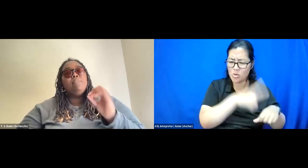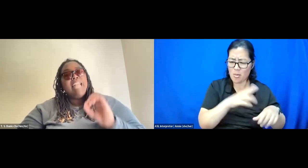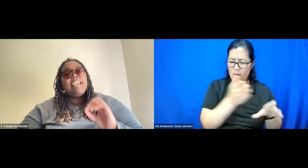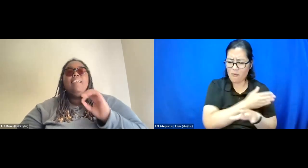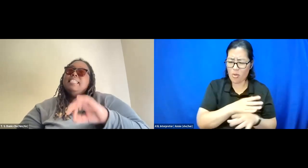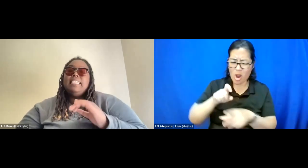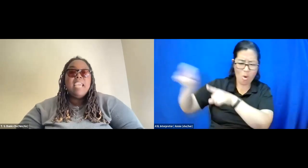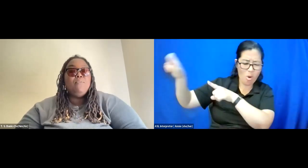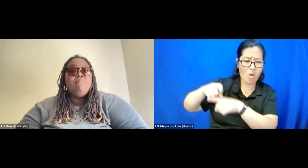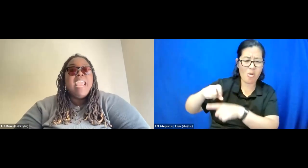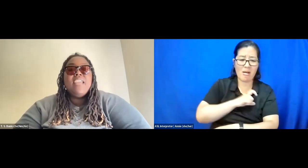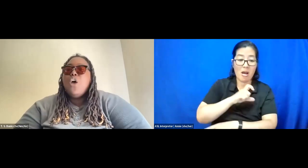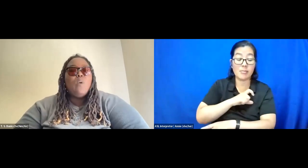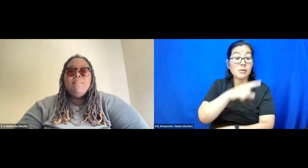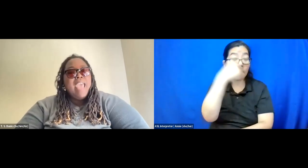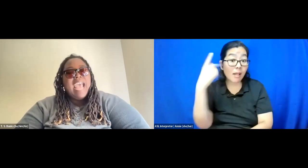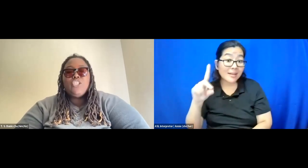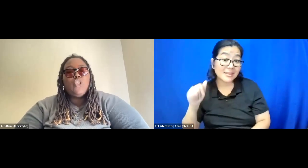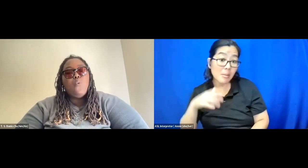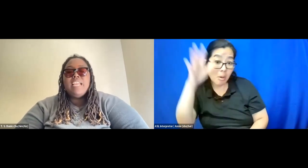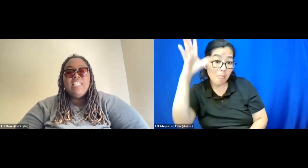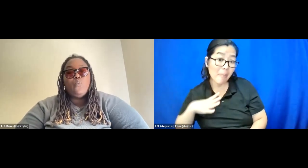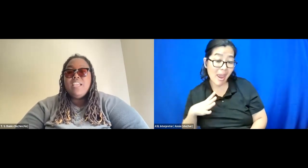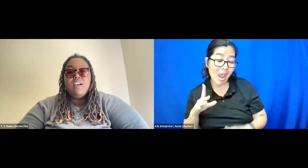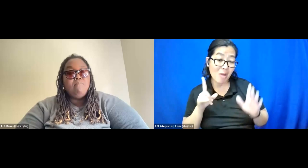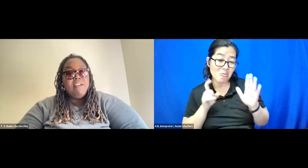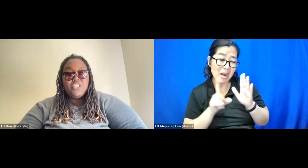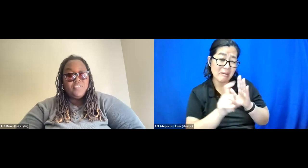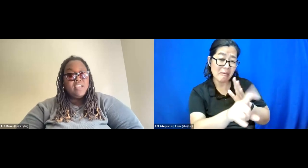A black disabled man running past the Lower East Wing of Meritor,